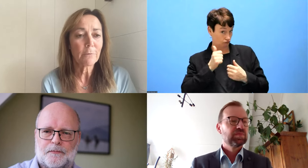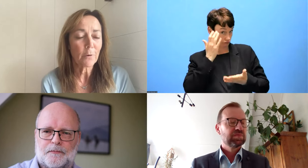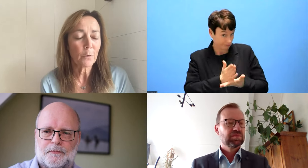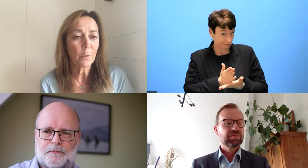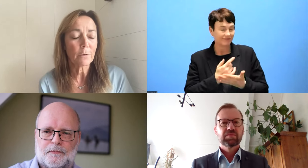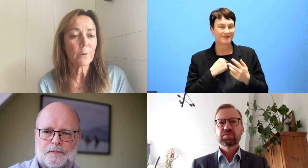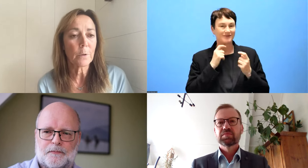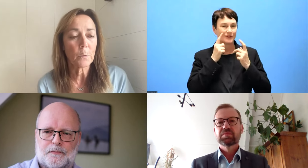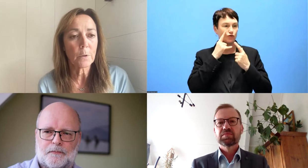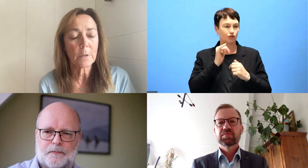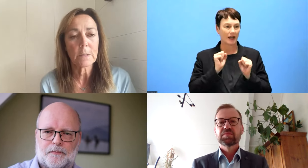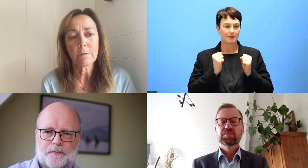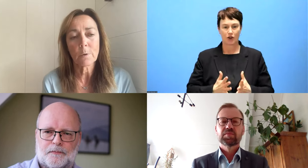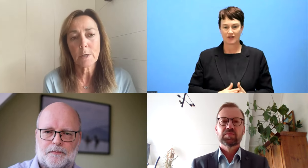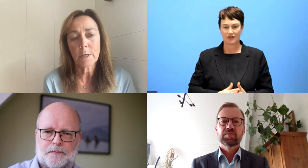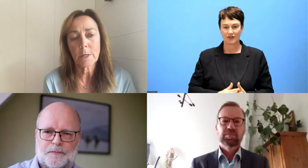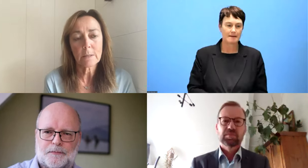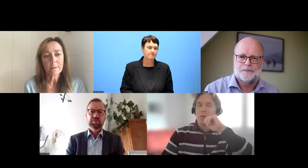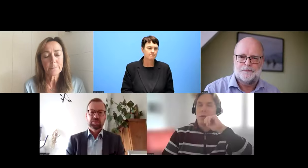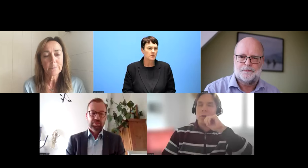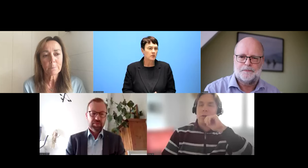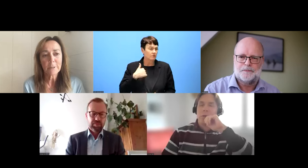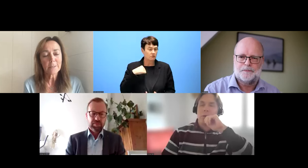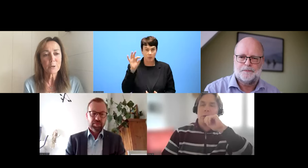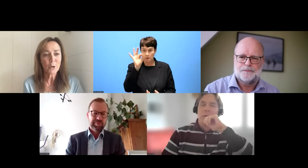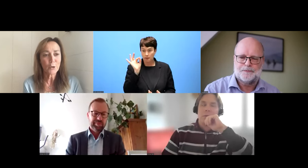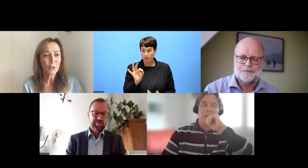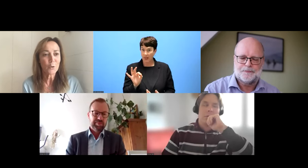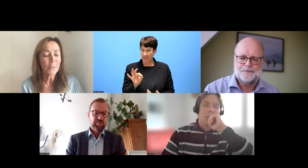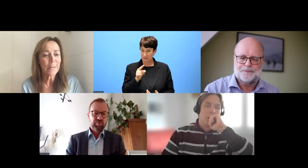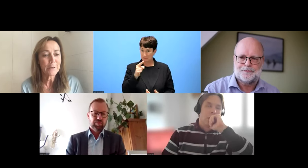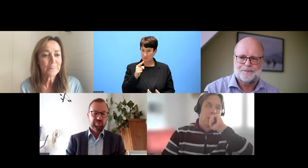problem from your point of view, that we do this different ways being the structured German here?